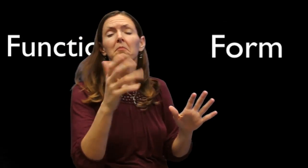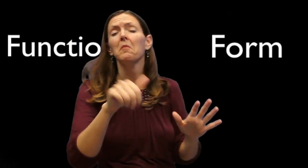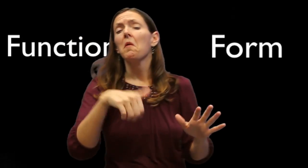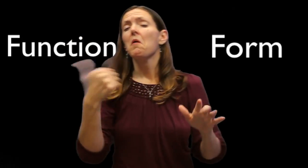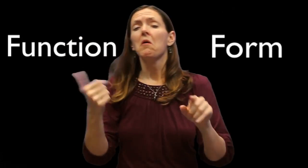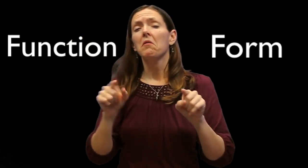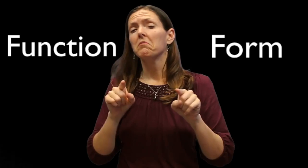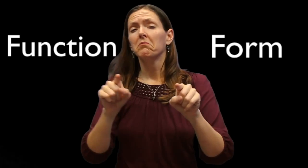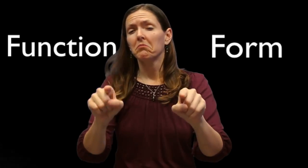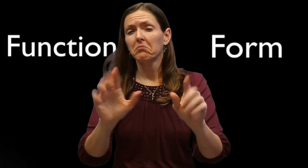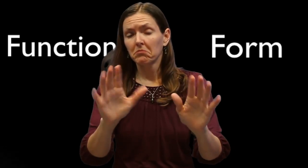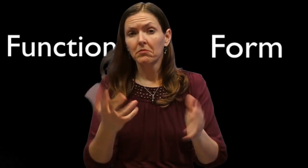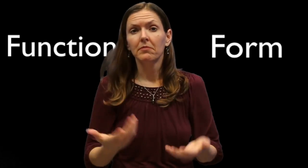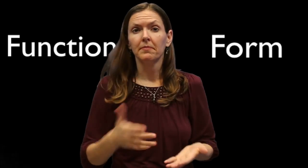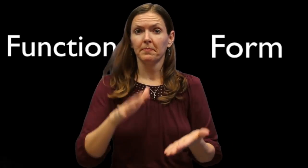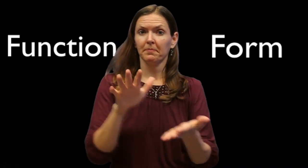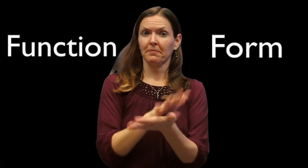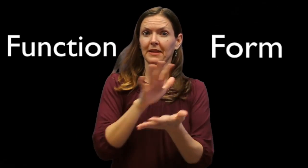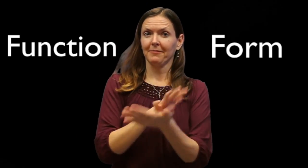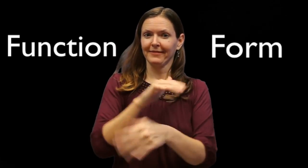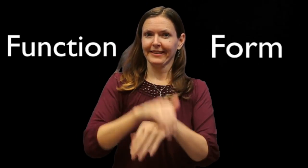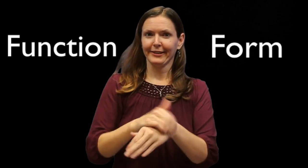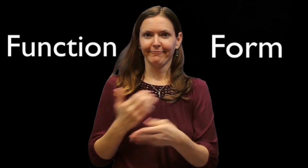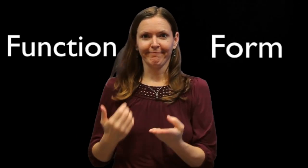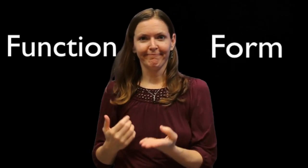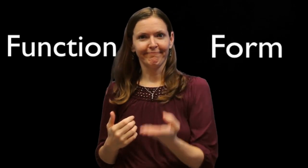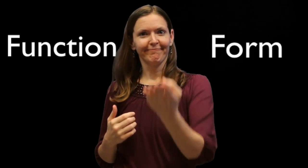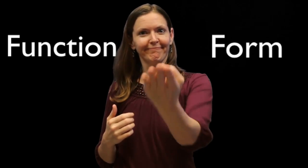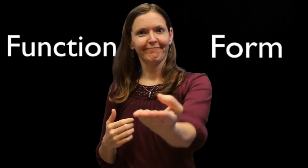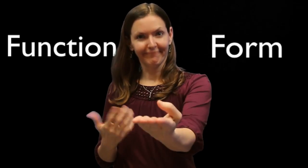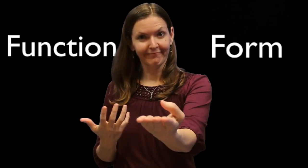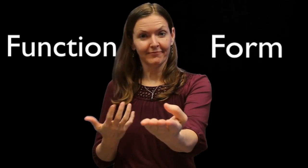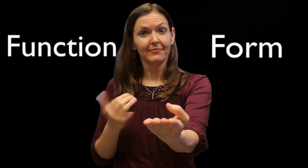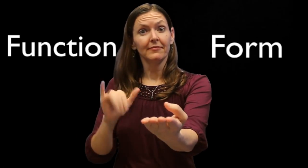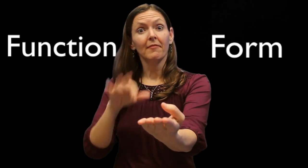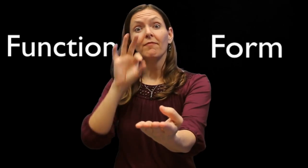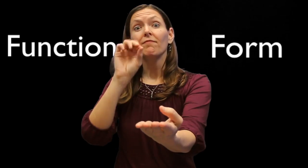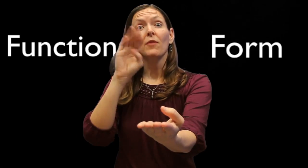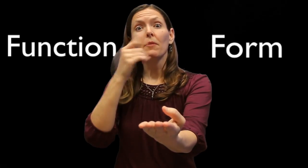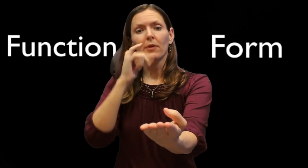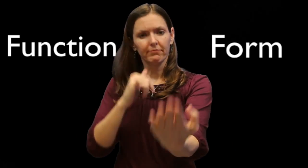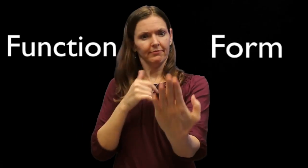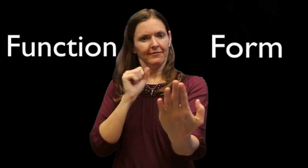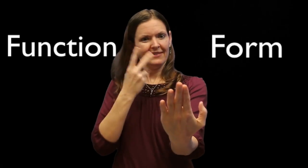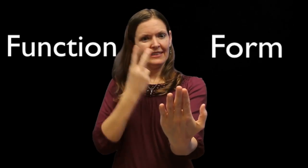Here's another analogy. You're submitting a paper you wrote in English to your teacher. Now, the form would be the immediate